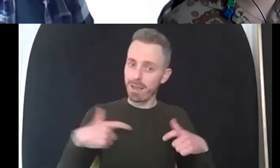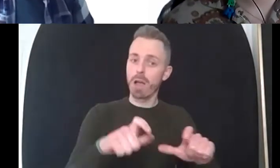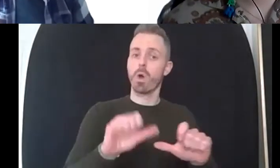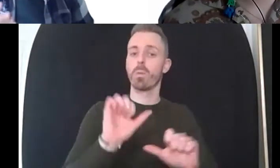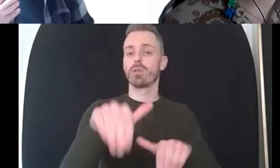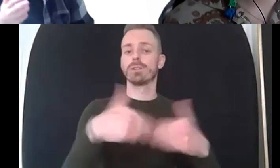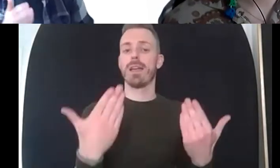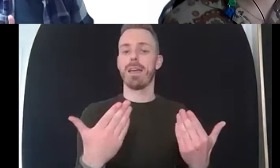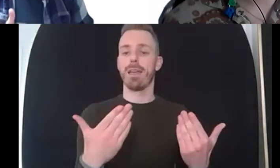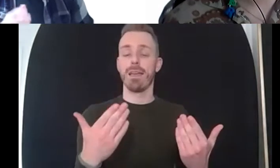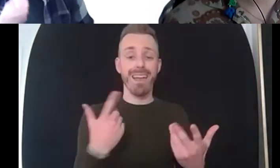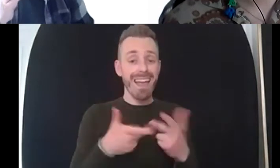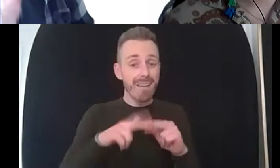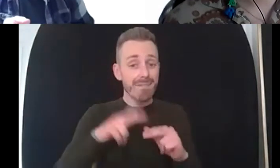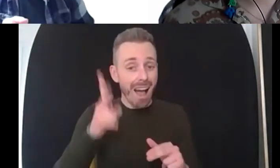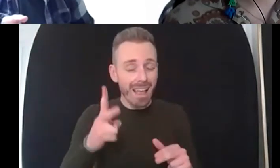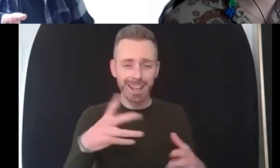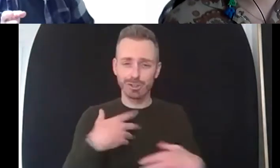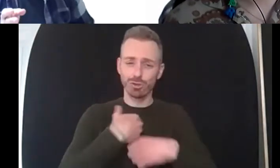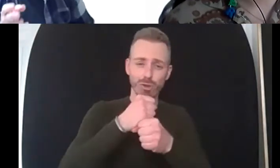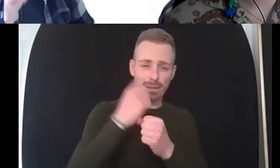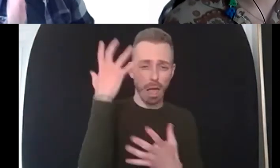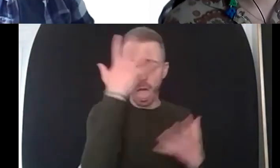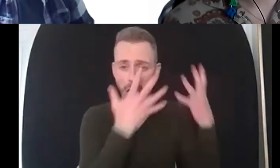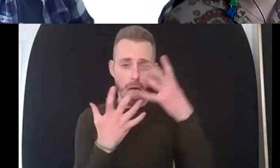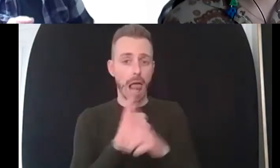yeah a really difficult thing right now for people and this has been very difficult for